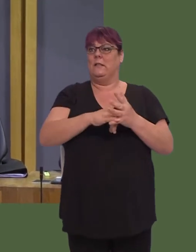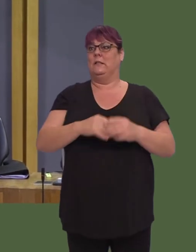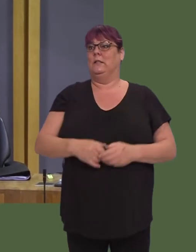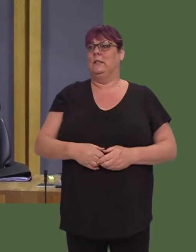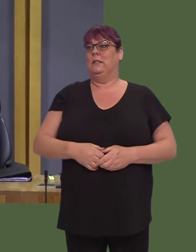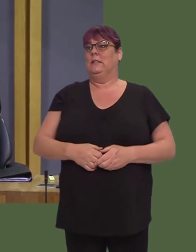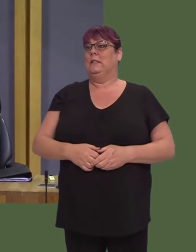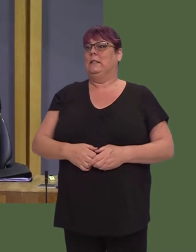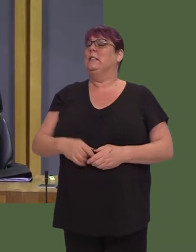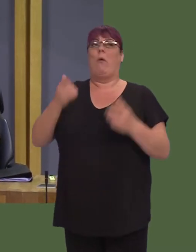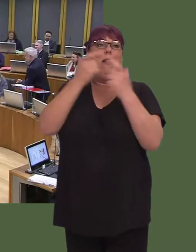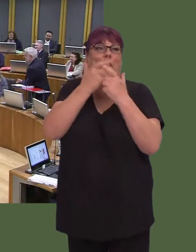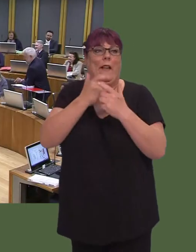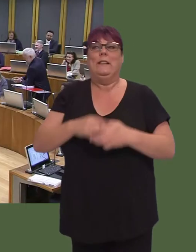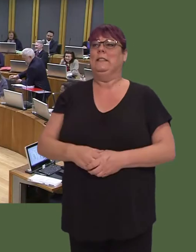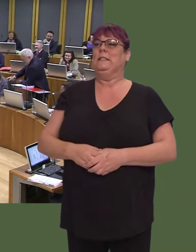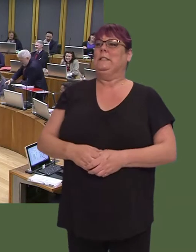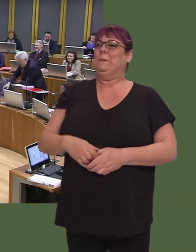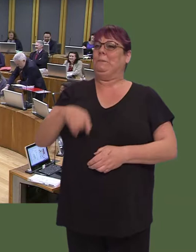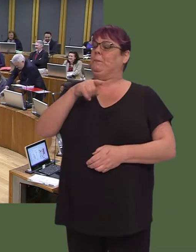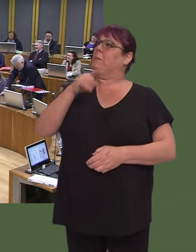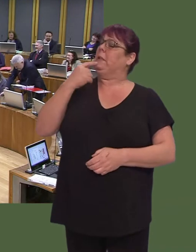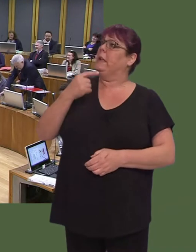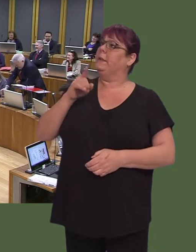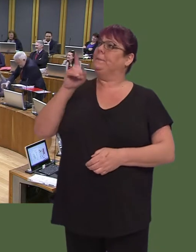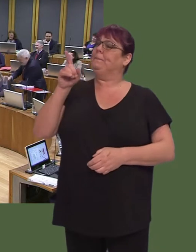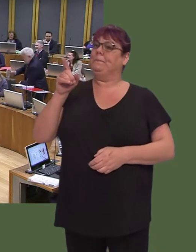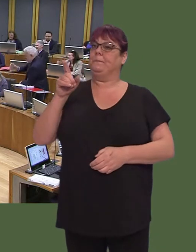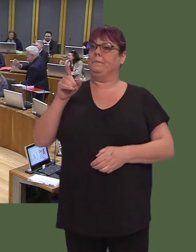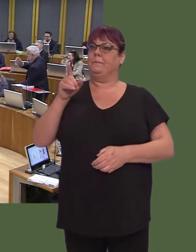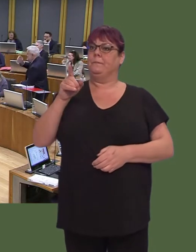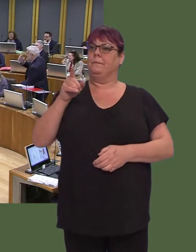knew your time would come, Alunówho said this in a lecture to Public Affairs Cymru